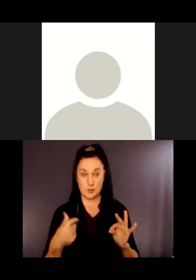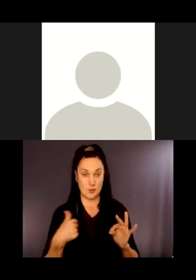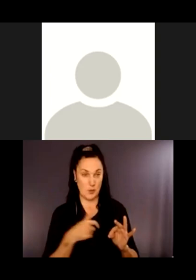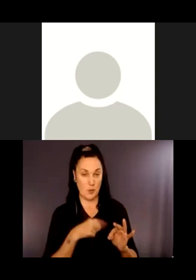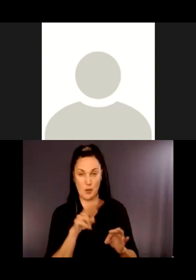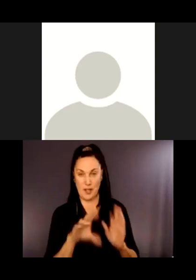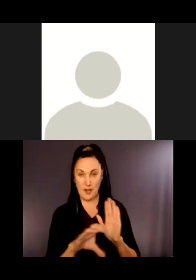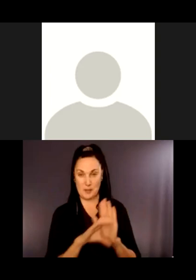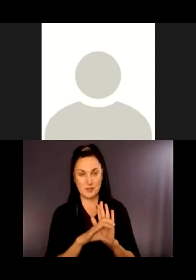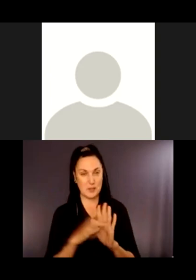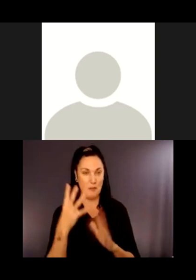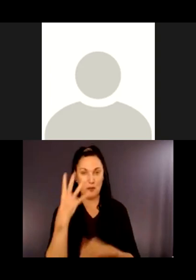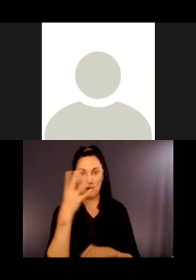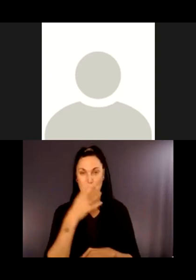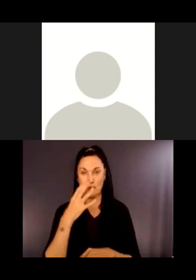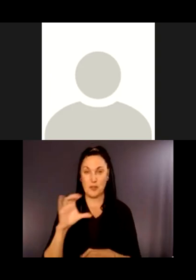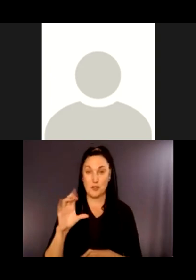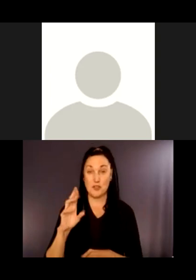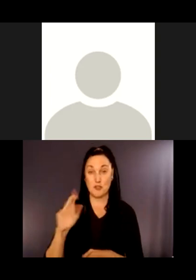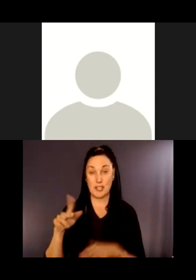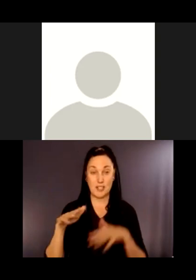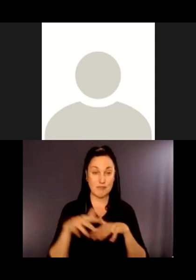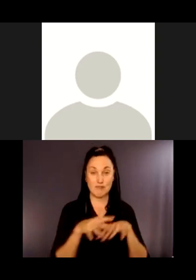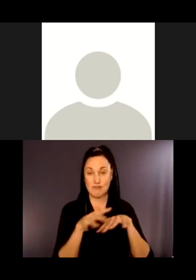Creek winding through the forest, this is a really fun project for me.